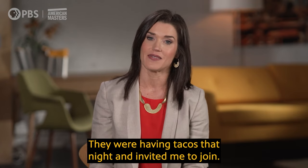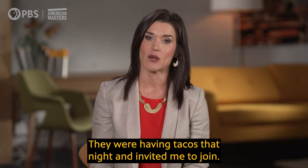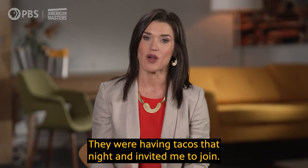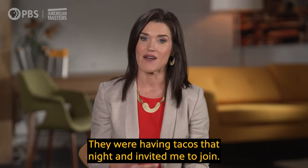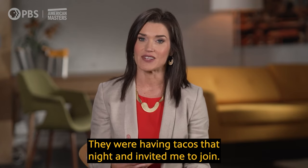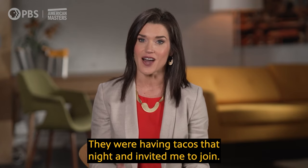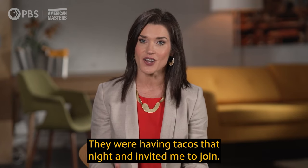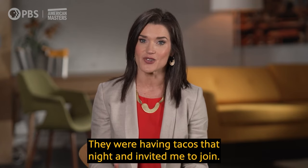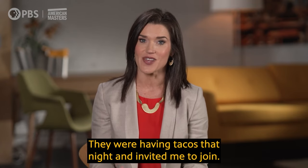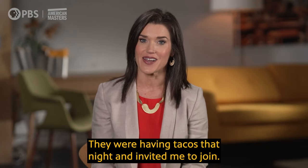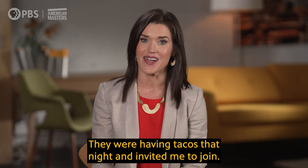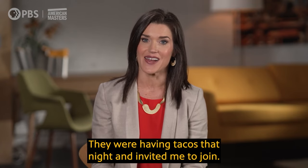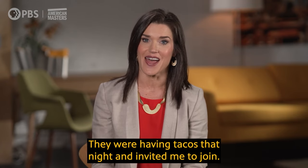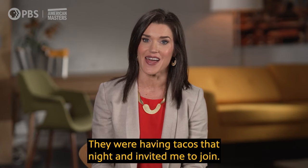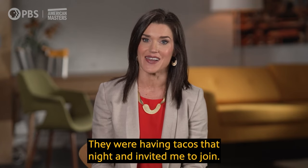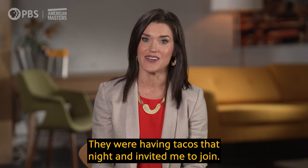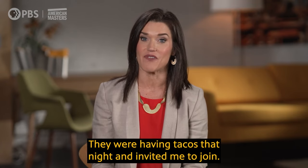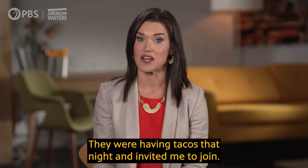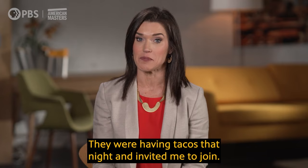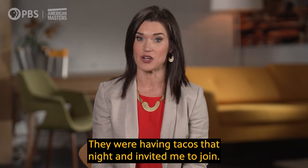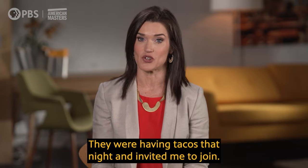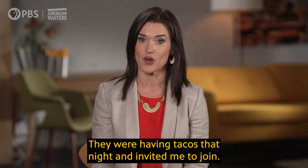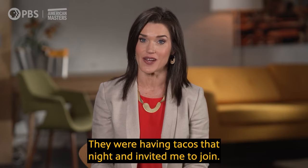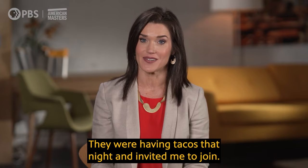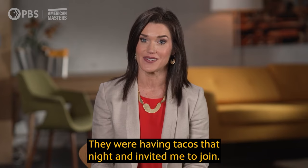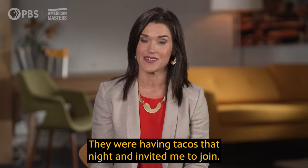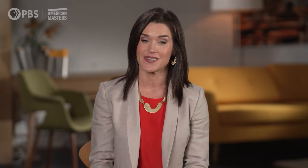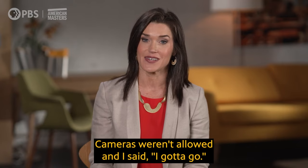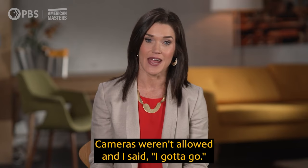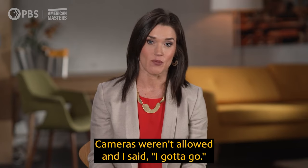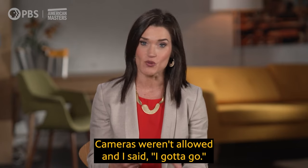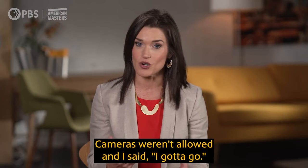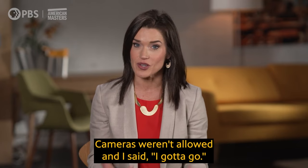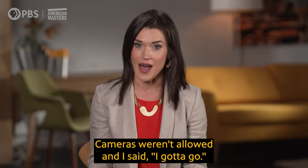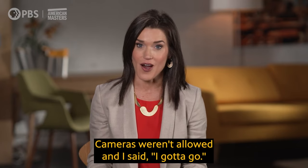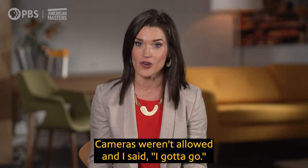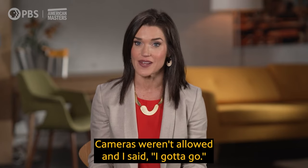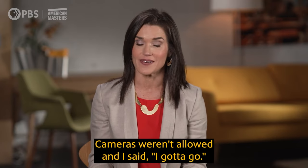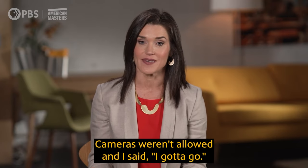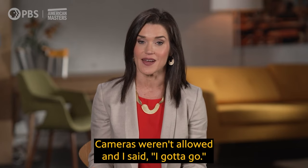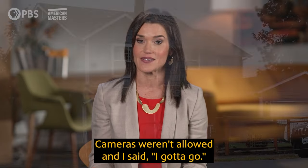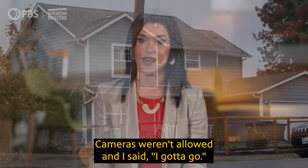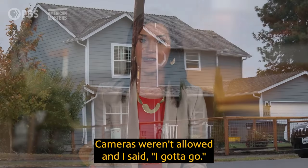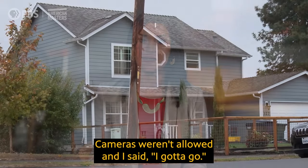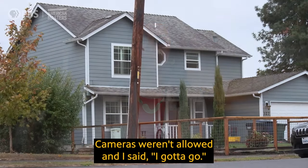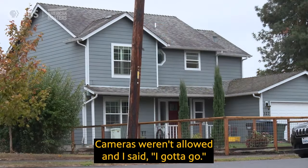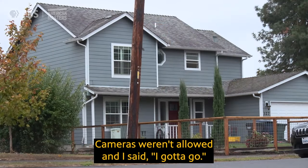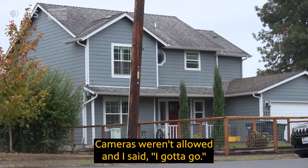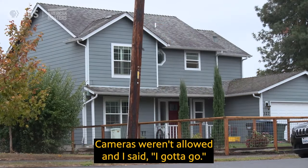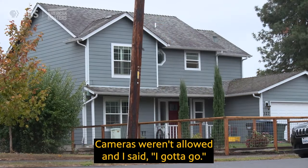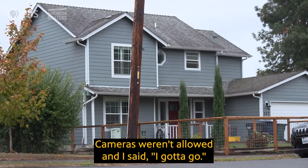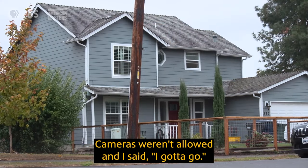They were having tacos that night and invited me to join. Cameras weren't allowed and I said, "I gotta go."